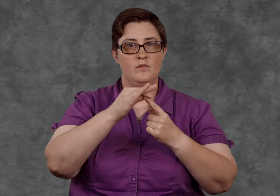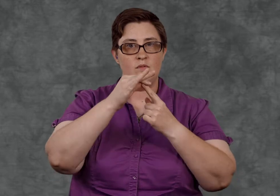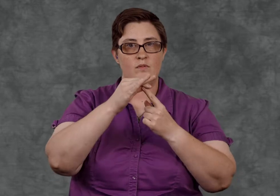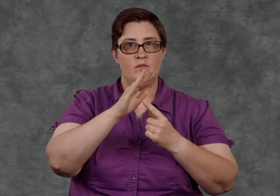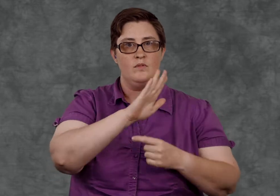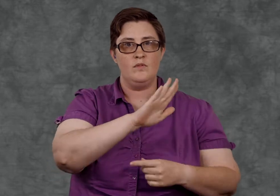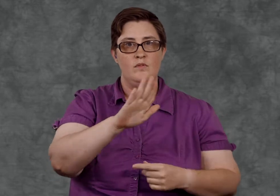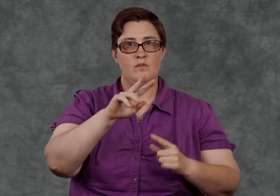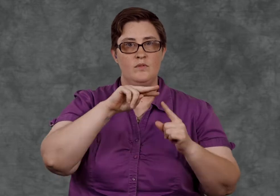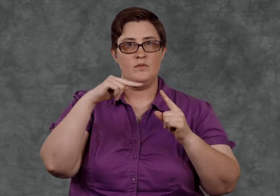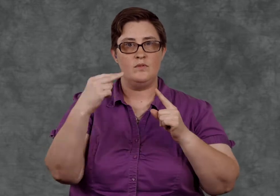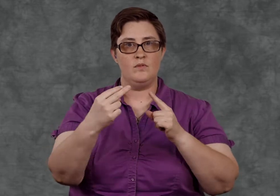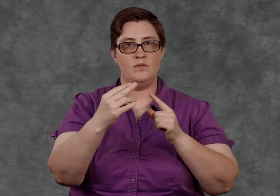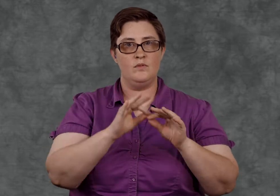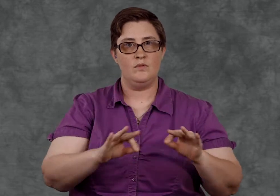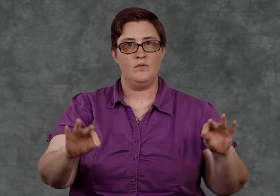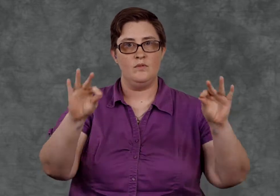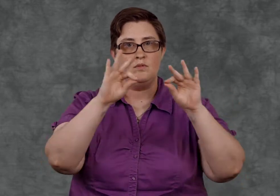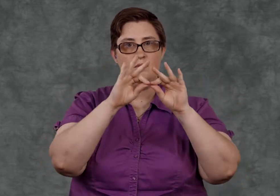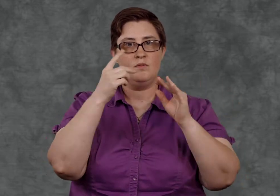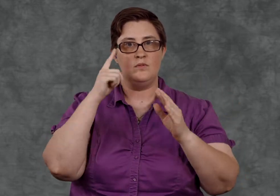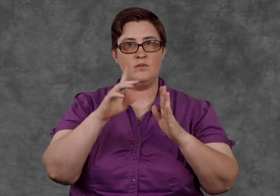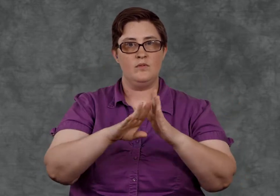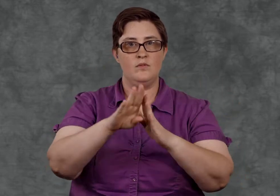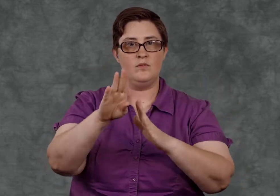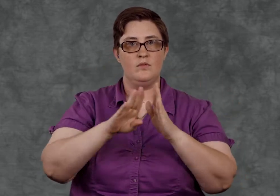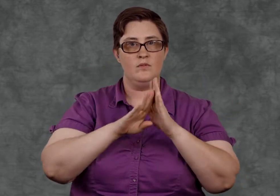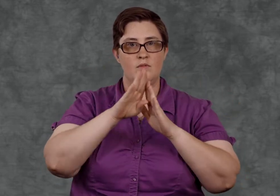are unique and essential to our mutual success.